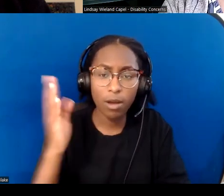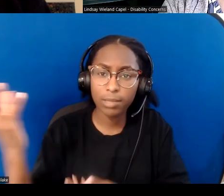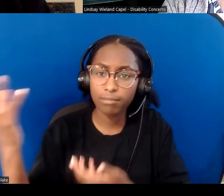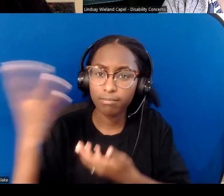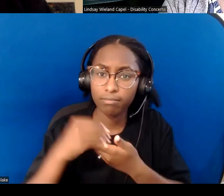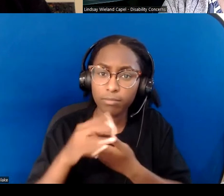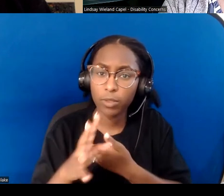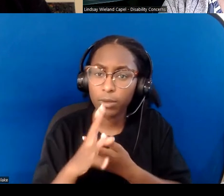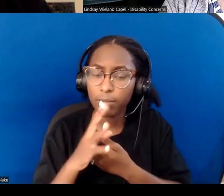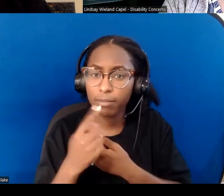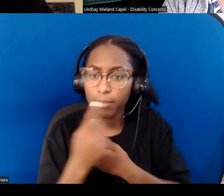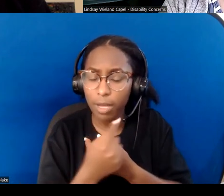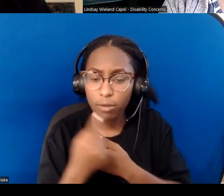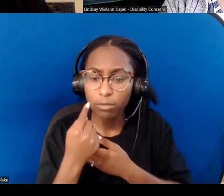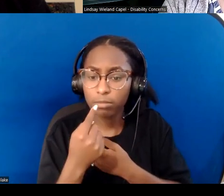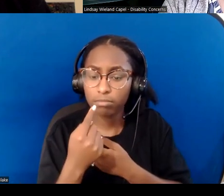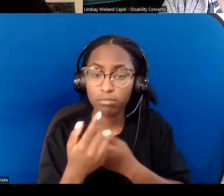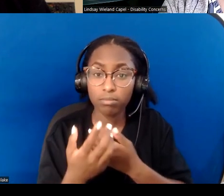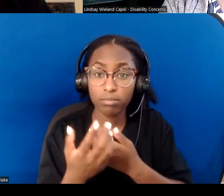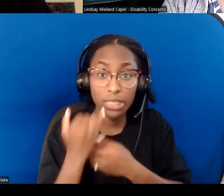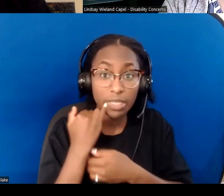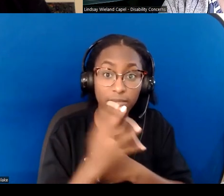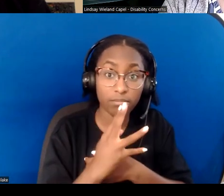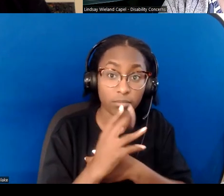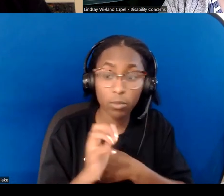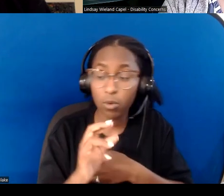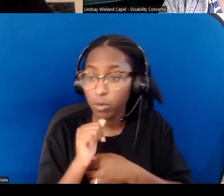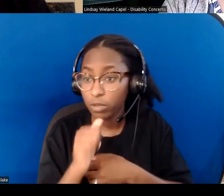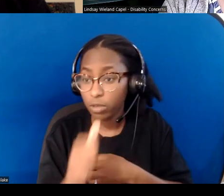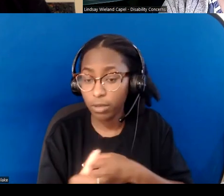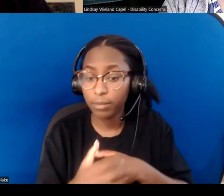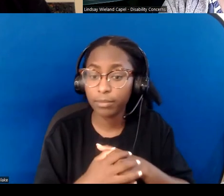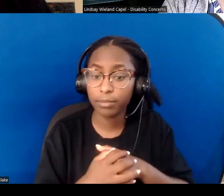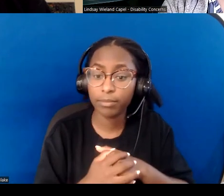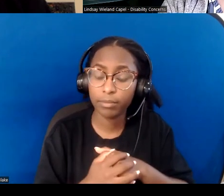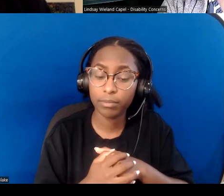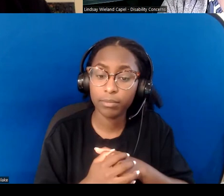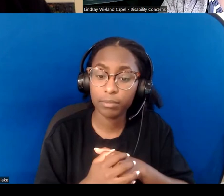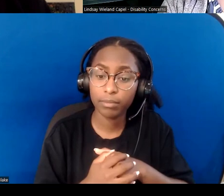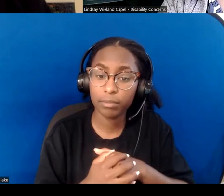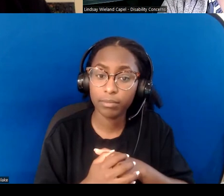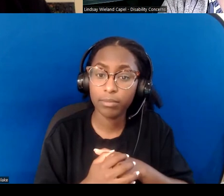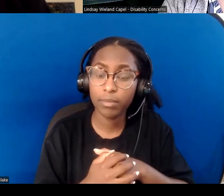"and that God extends divine accommodations to you, "as God did through Aaron.